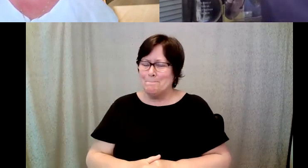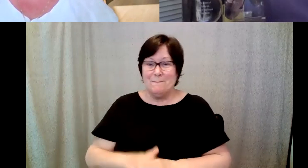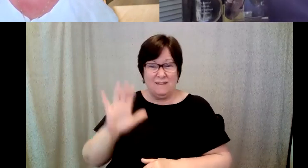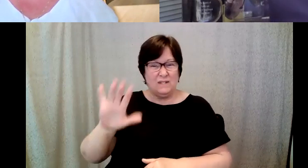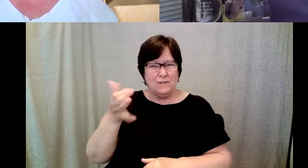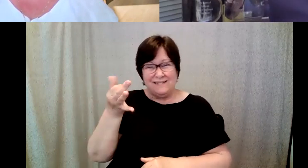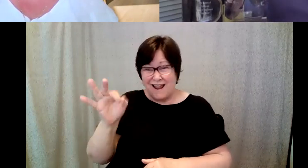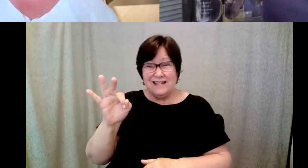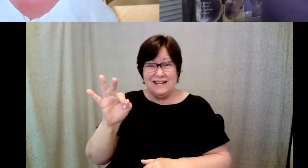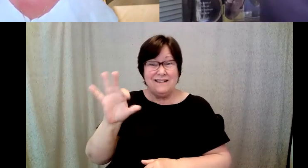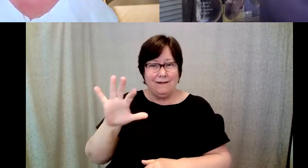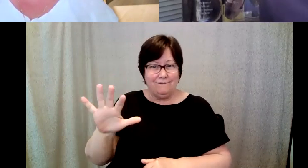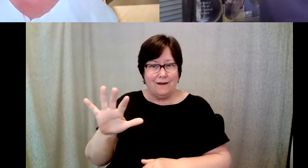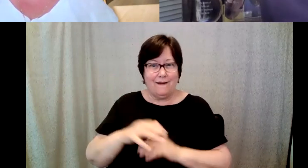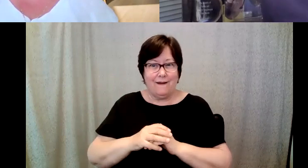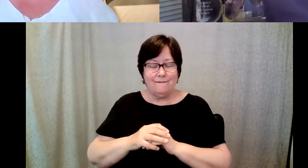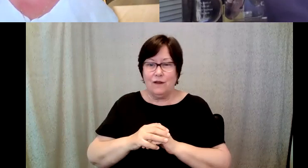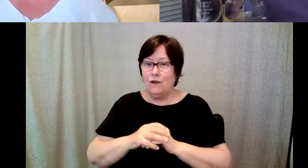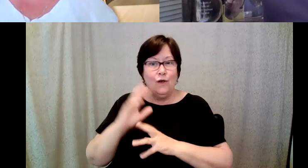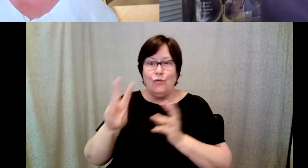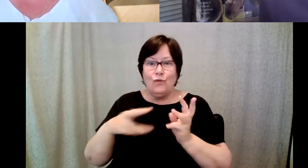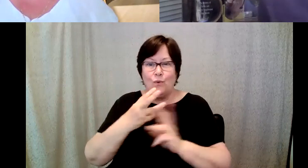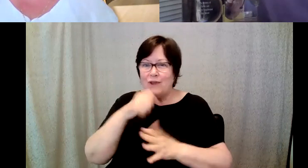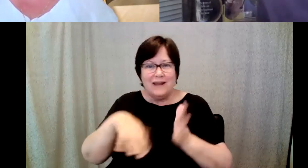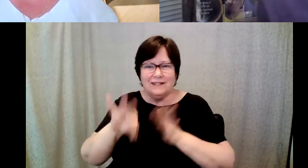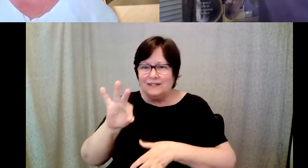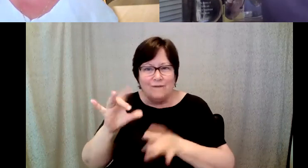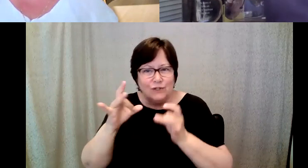D. Major Cohen: The world had not discovered Starbucks in the world had not discovered